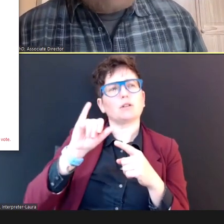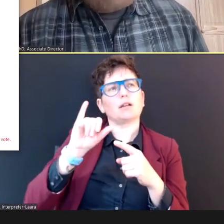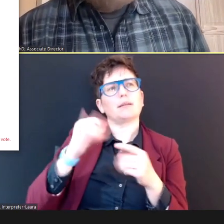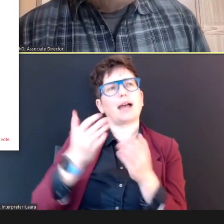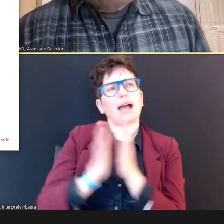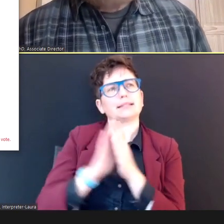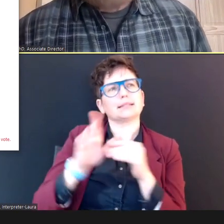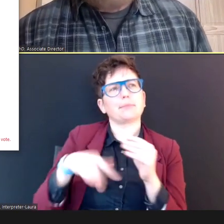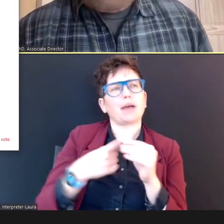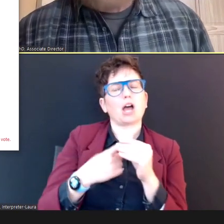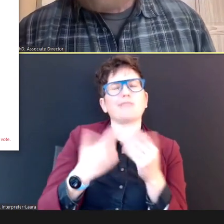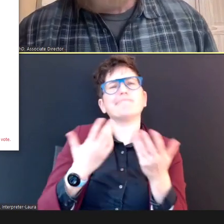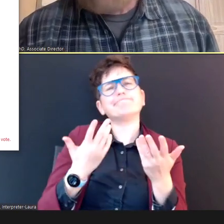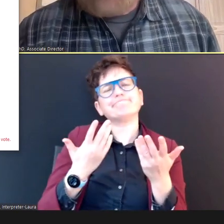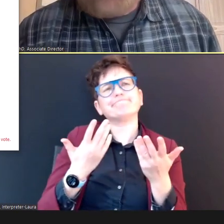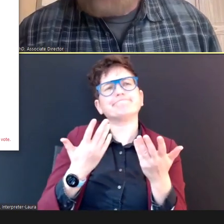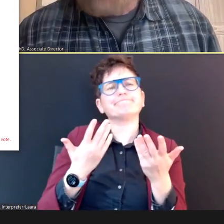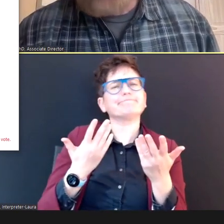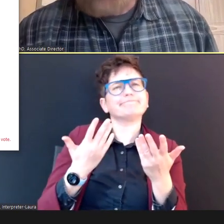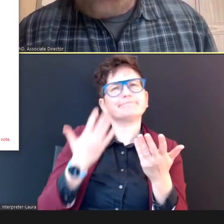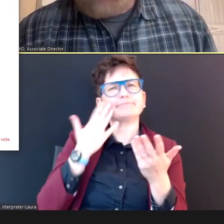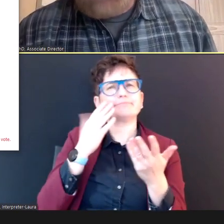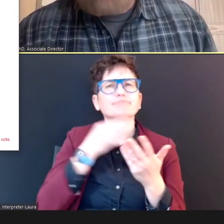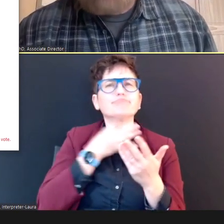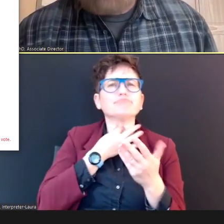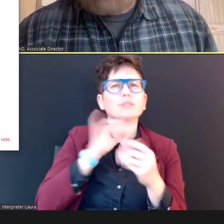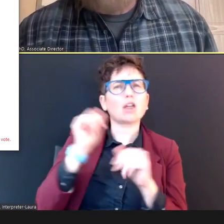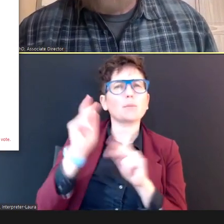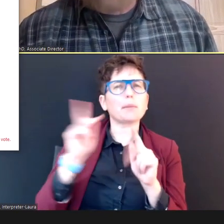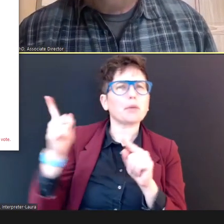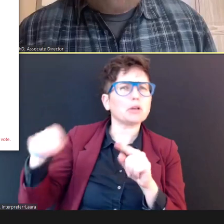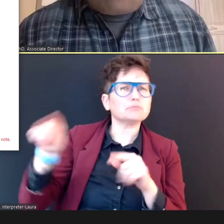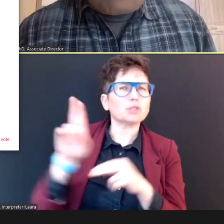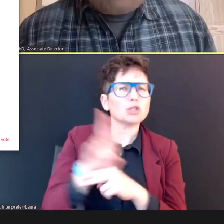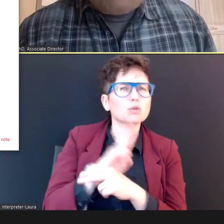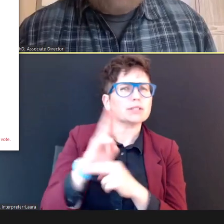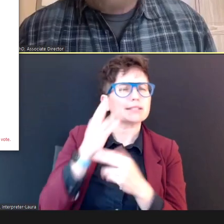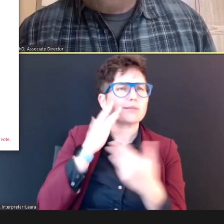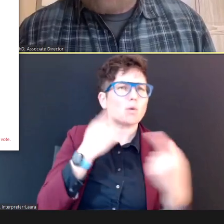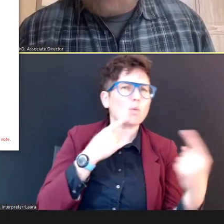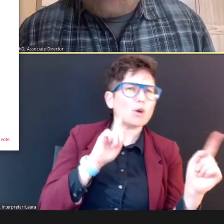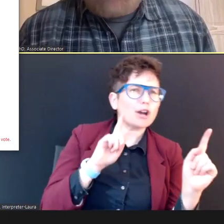about, well, what is everybody else using and what is working and what isn't?